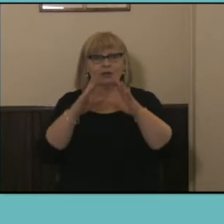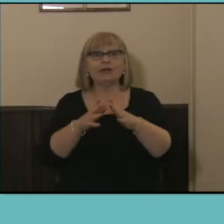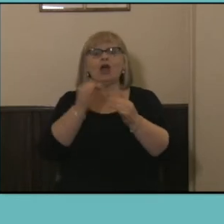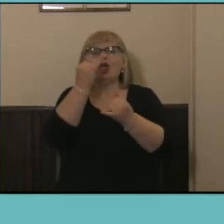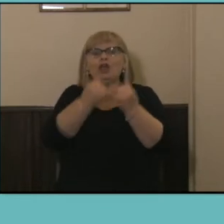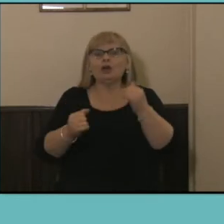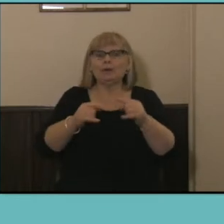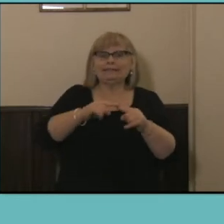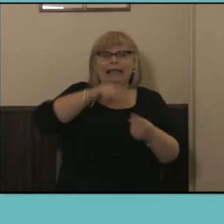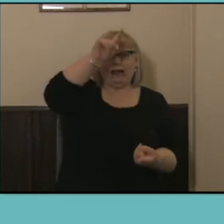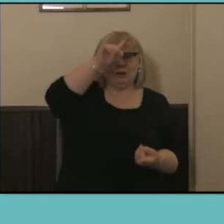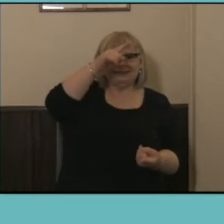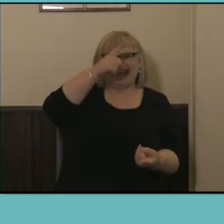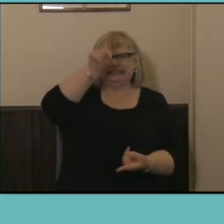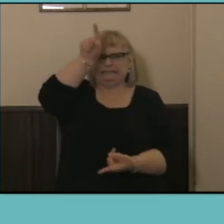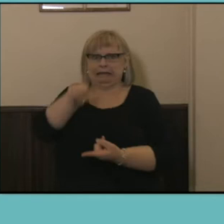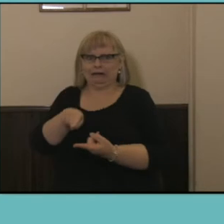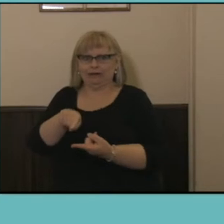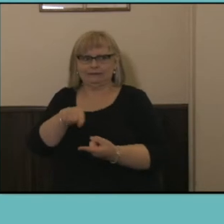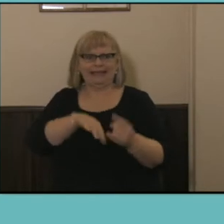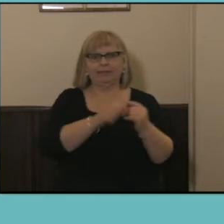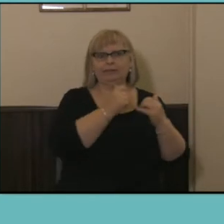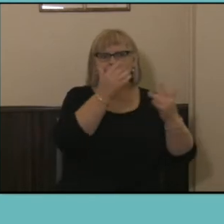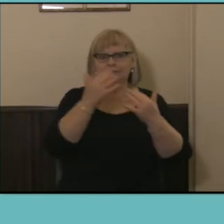and decreases in the Census counts for the different industries based on what